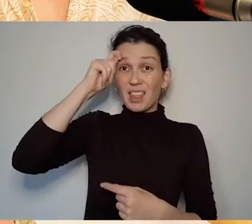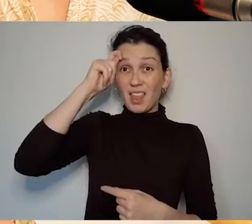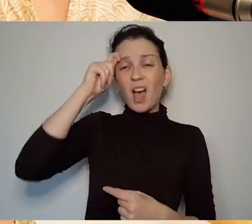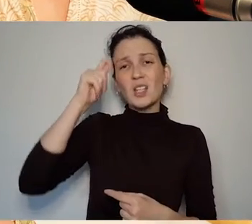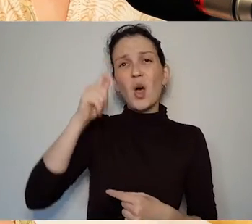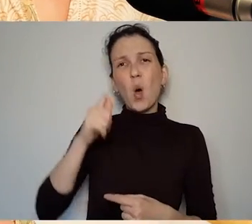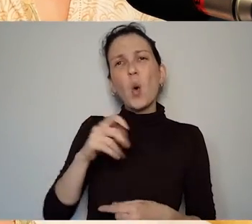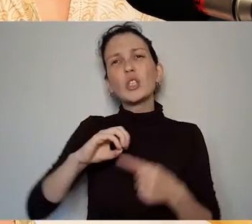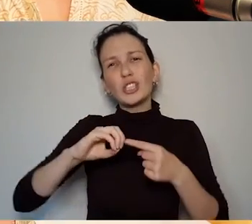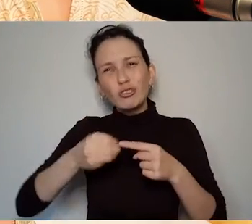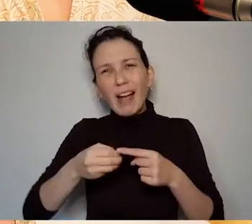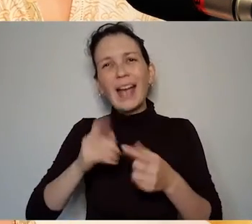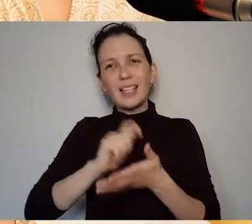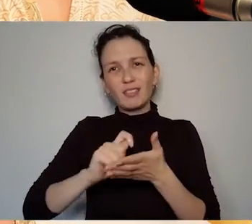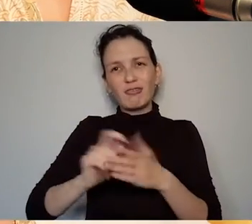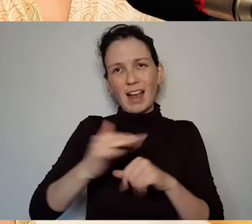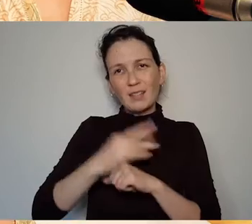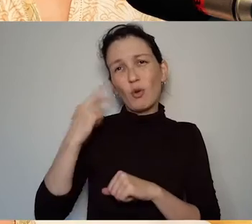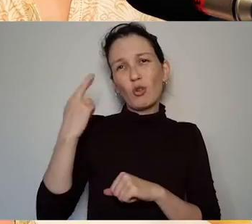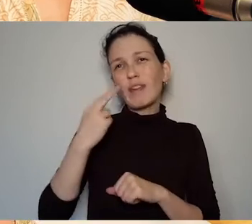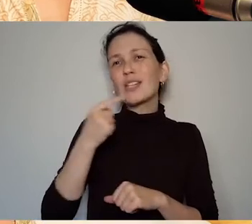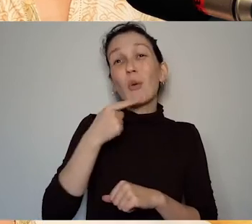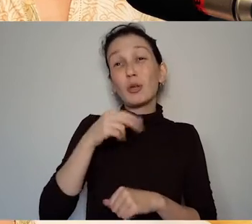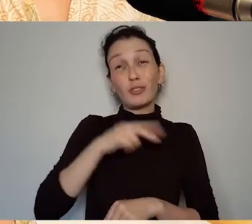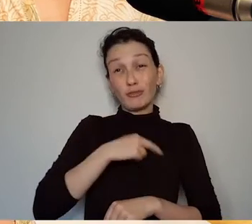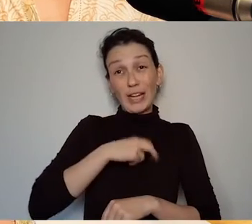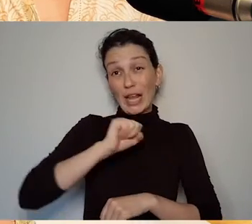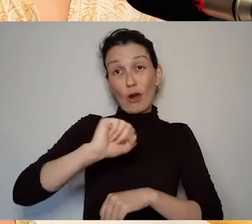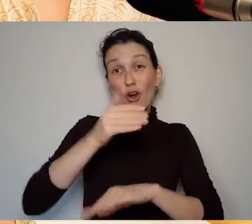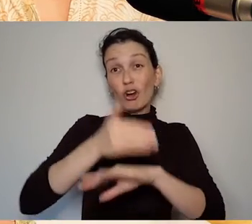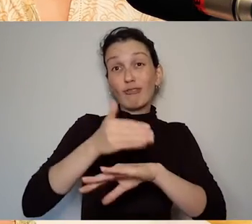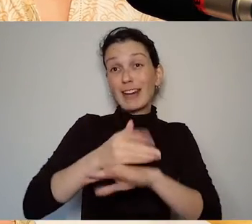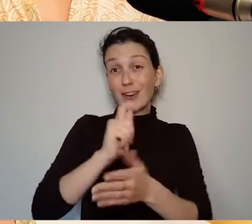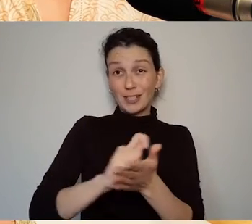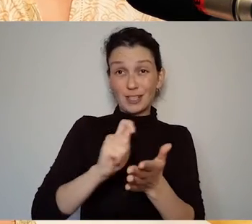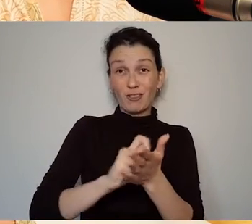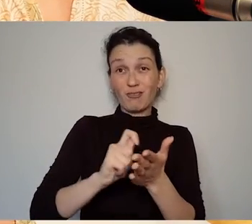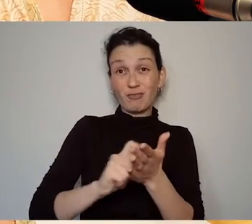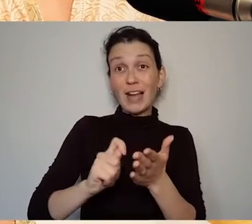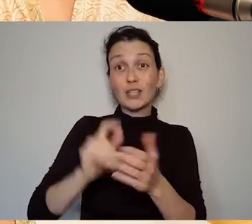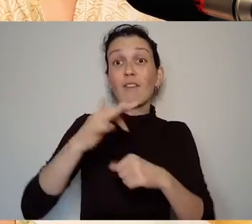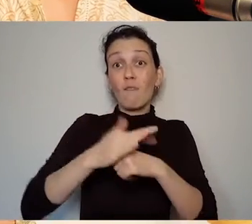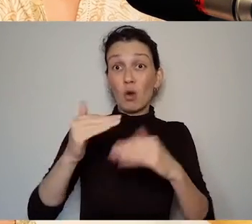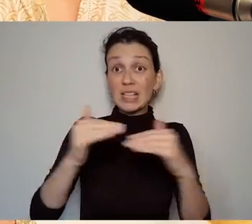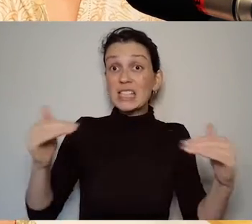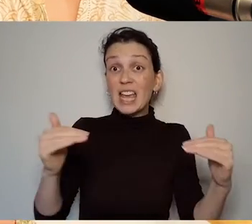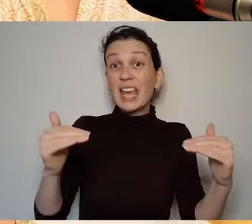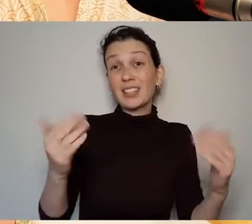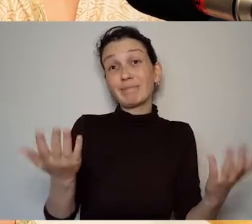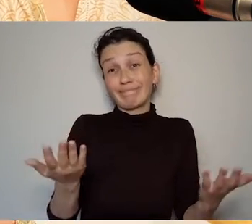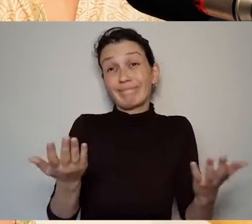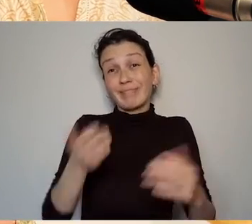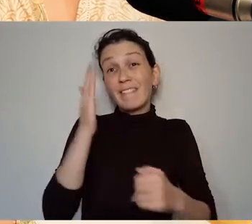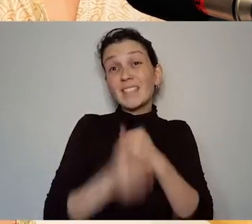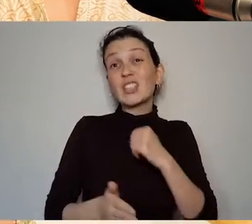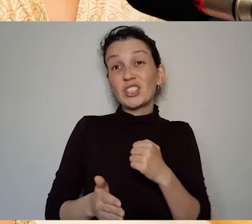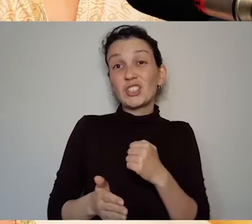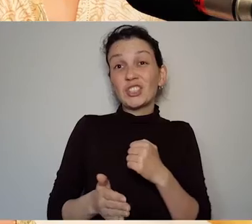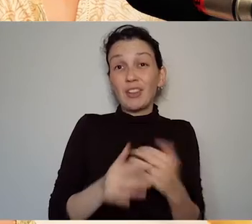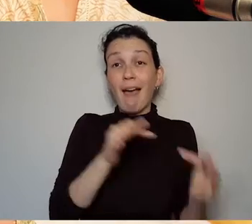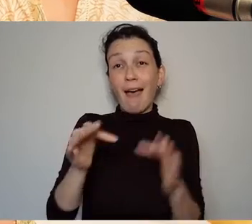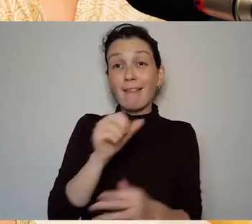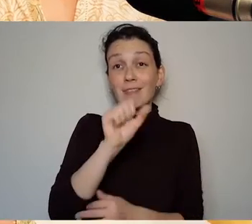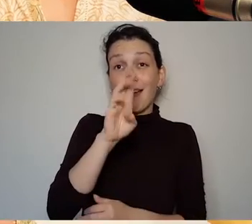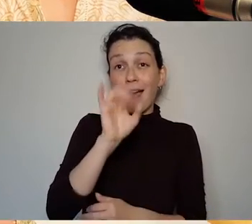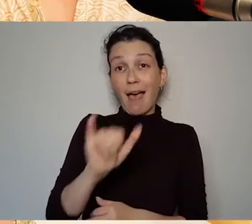for radio, but that her career as a playwright for the stage was kind of over. What, as Kate